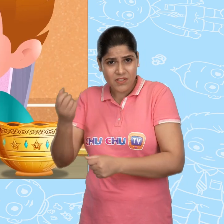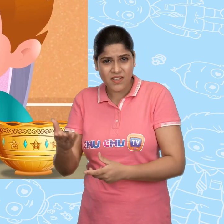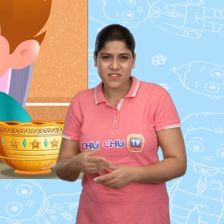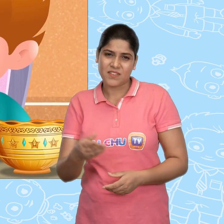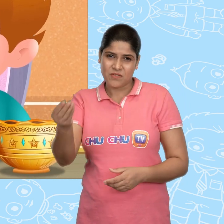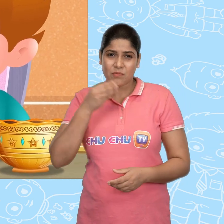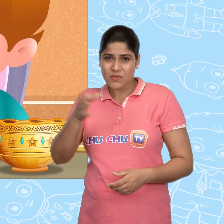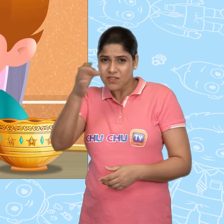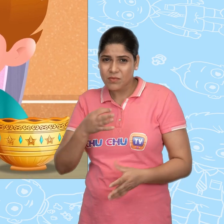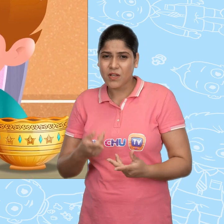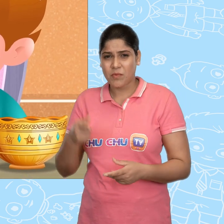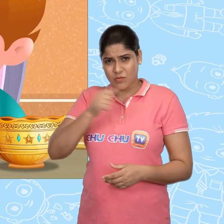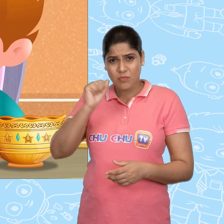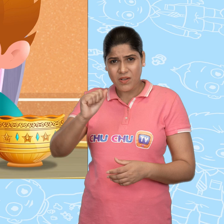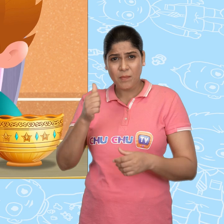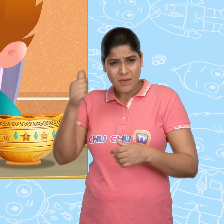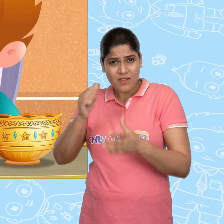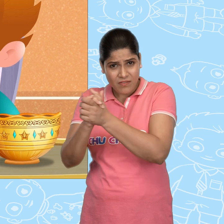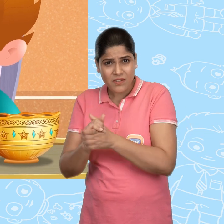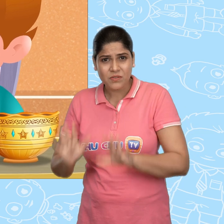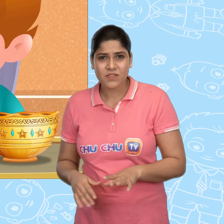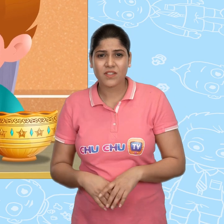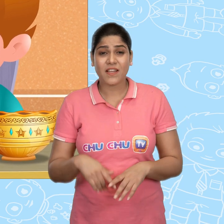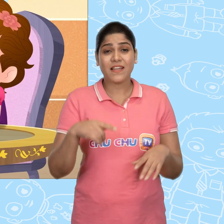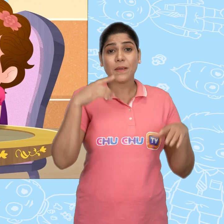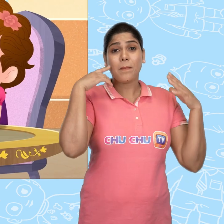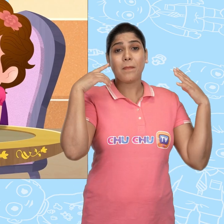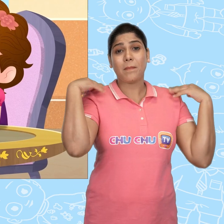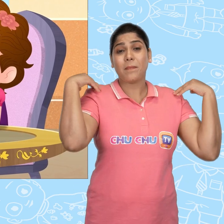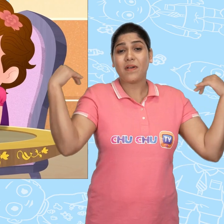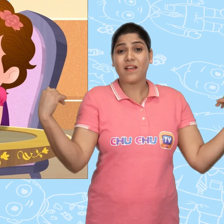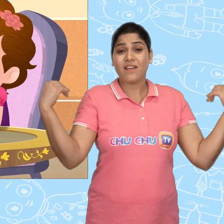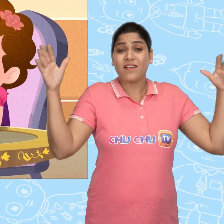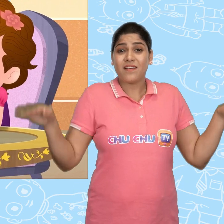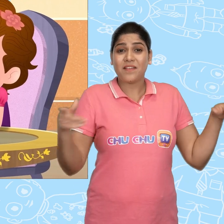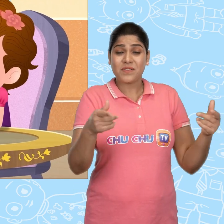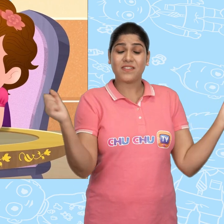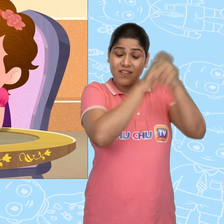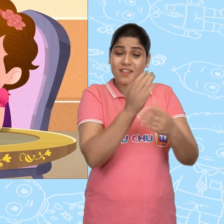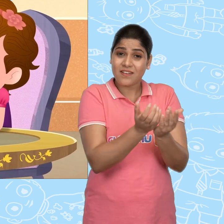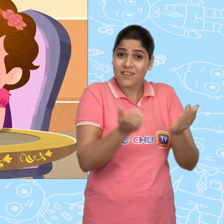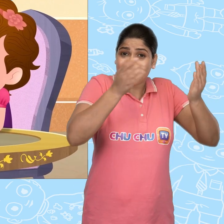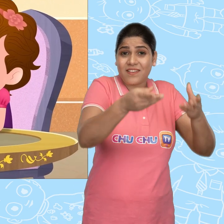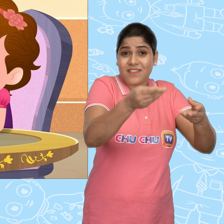Come on! Tell me! I'm your best friend. A fairy gave me this magical bowl, Joe.